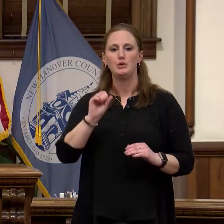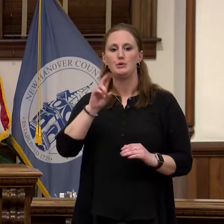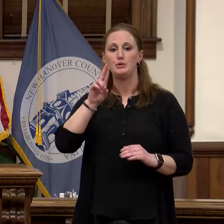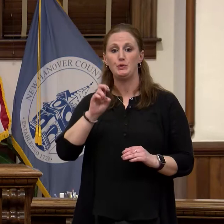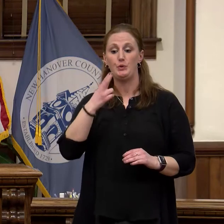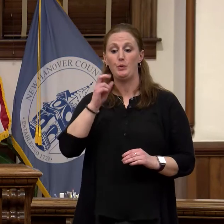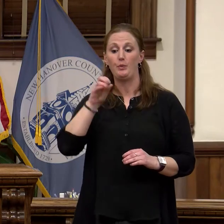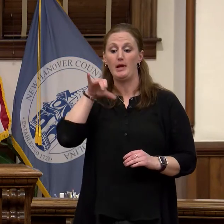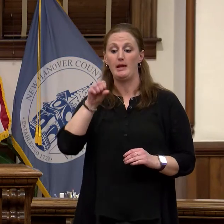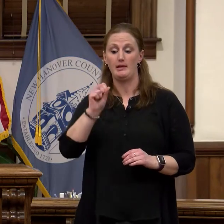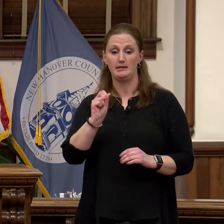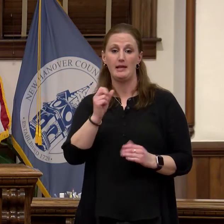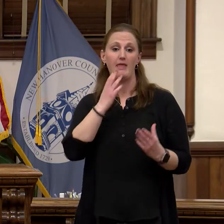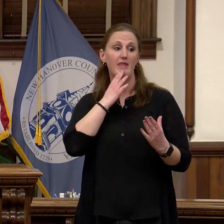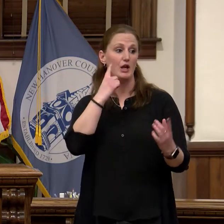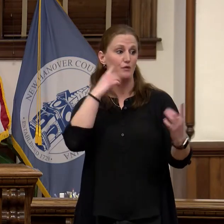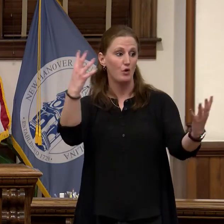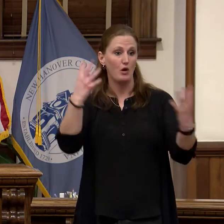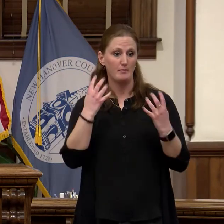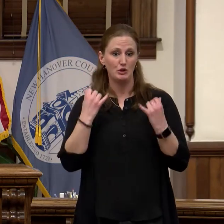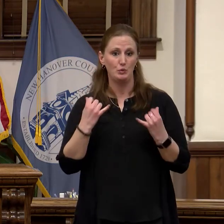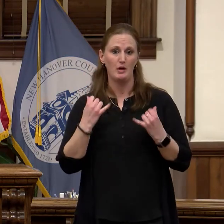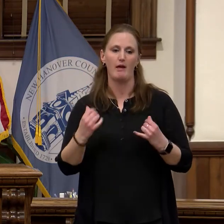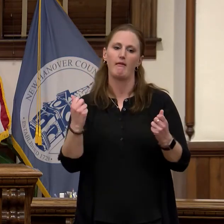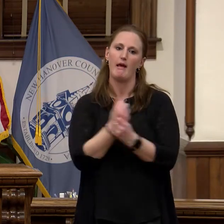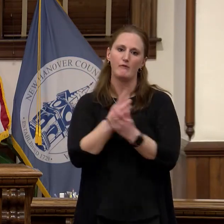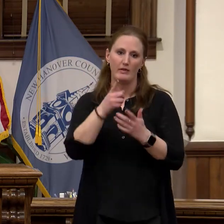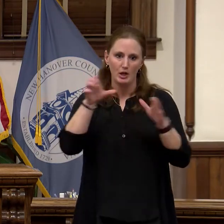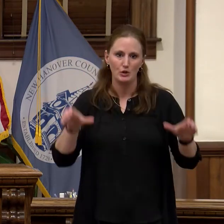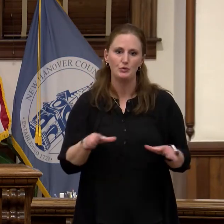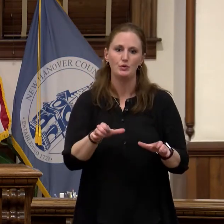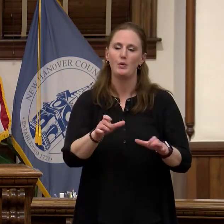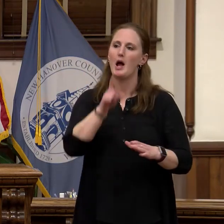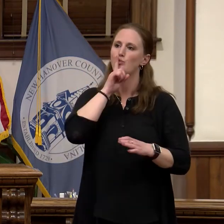being here and for all that you do. I appreciate the leadership of county